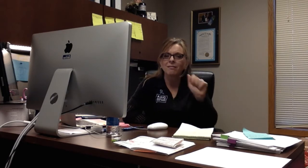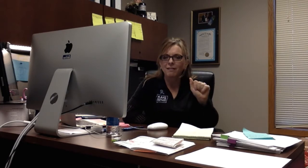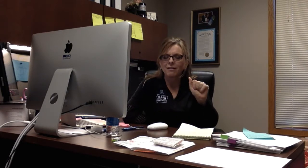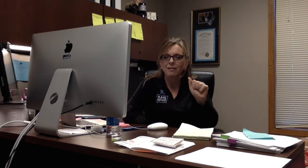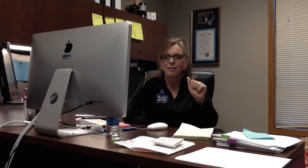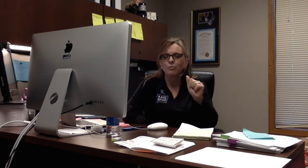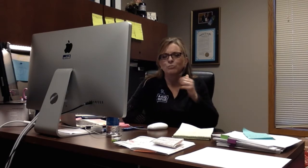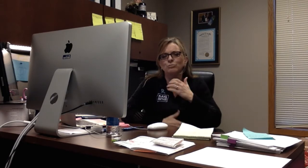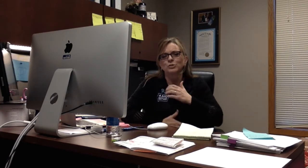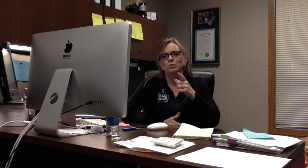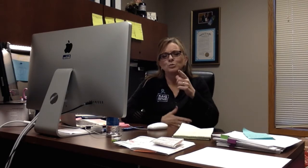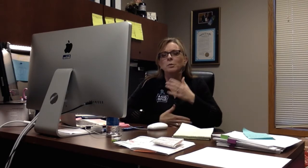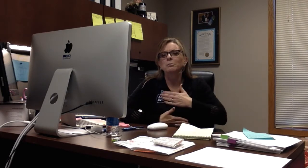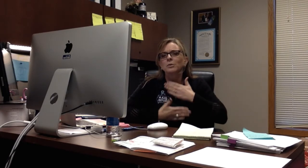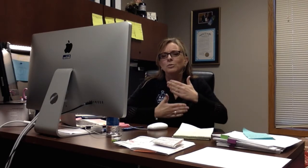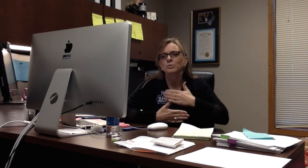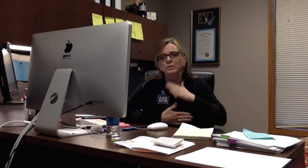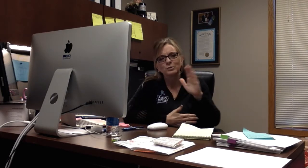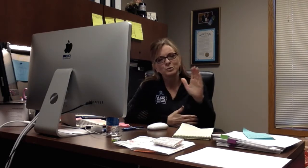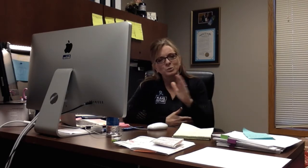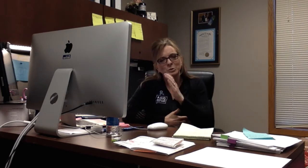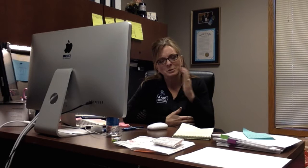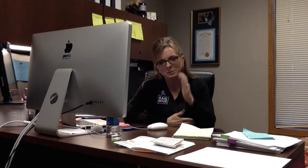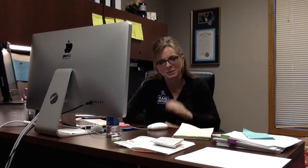We, DIAA, wanted to wish you a Merry Christmas.